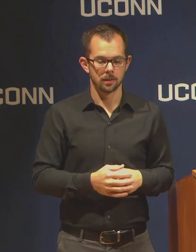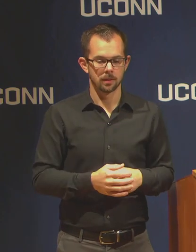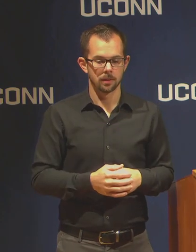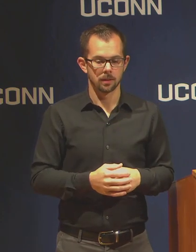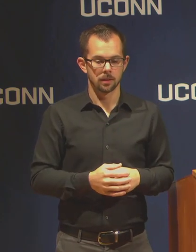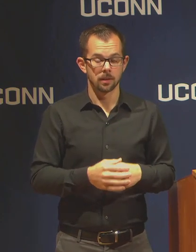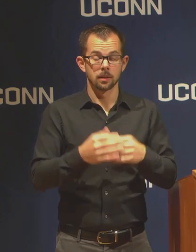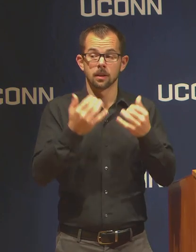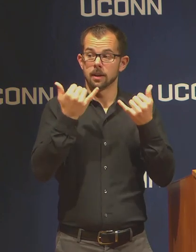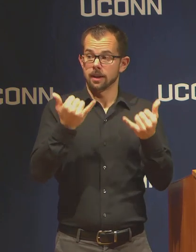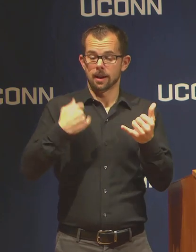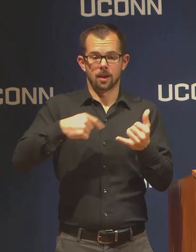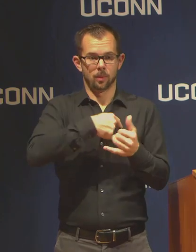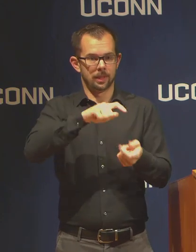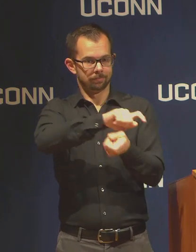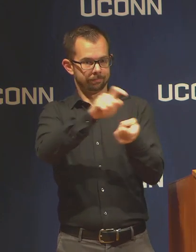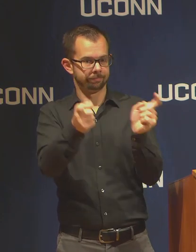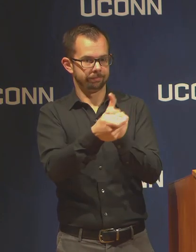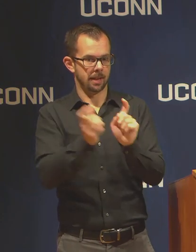response as a university.